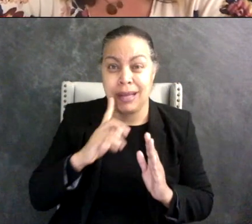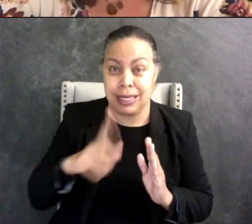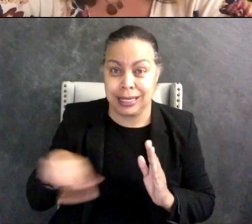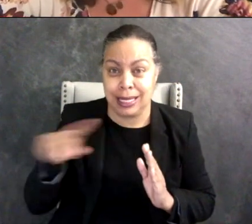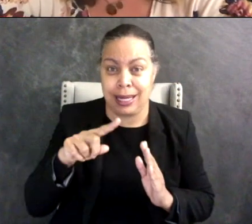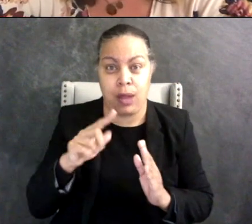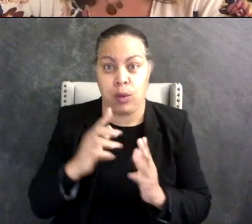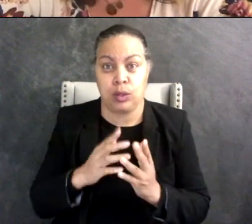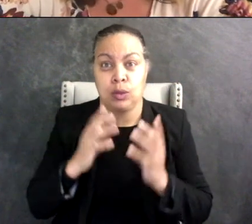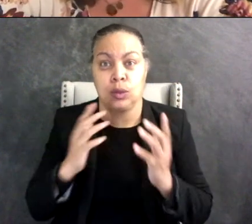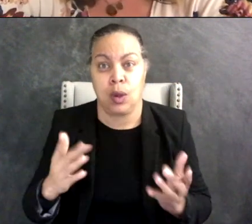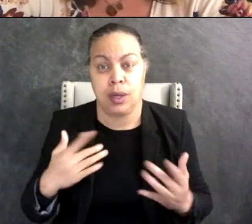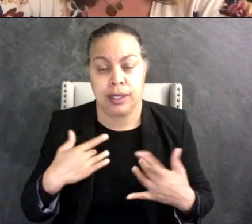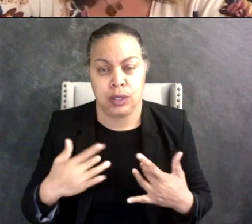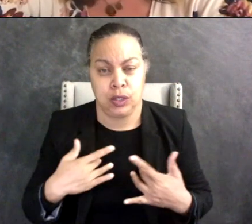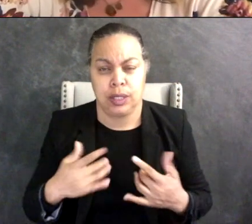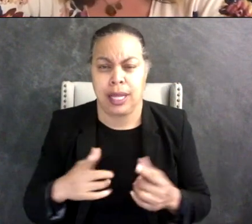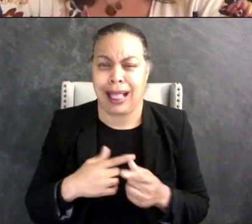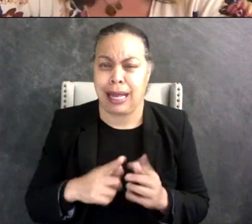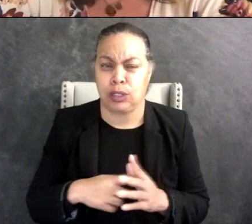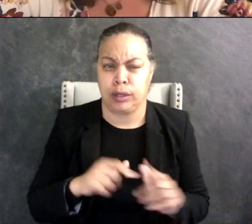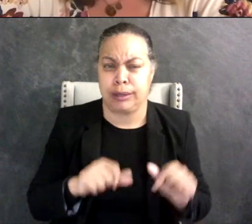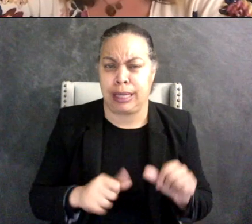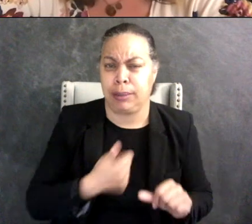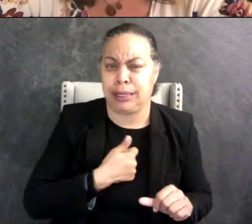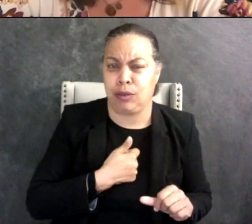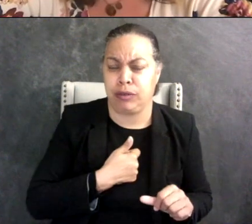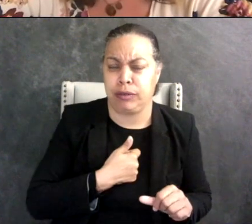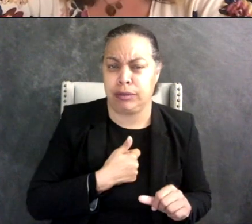and it kind of made me doubt myself and you know my connection with Fallon